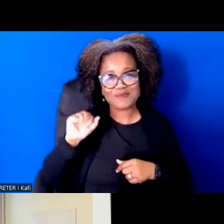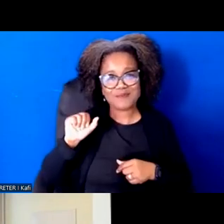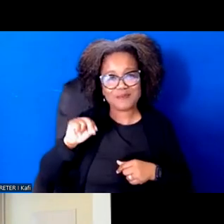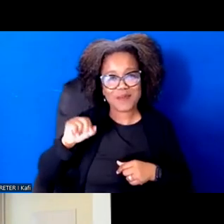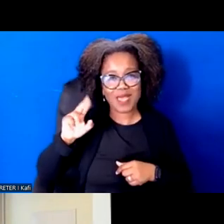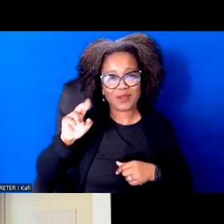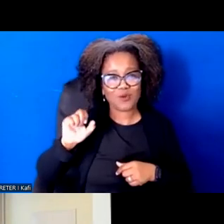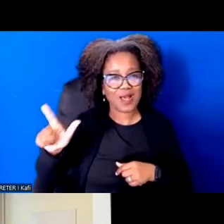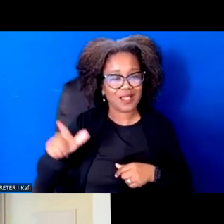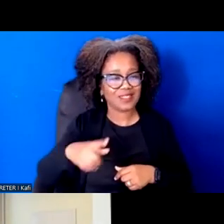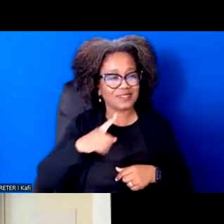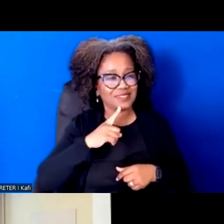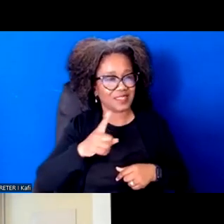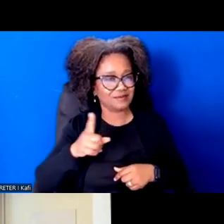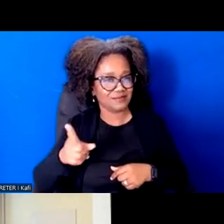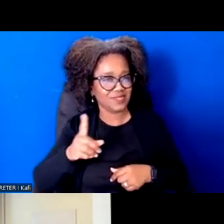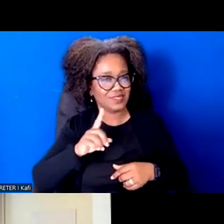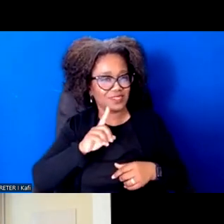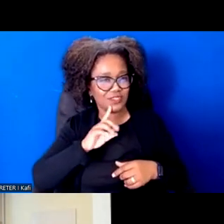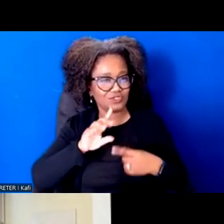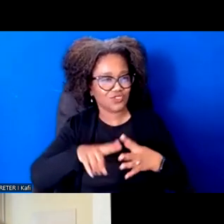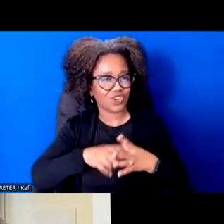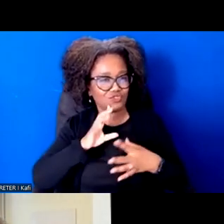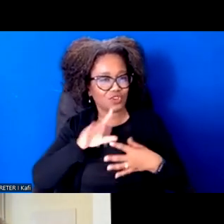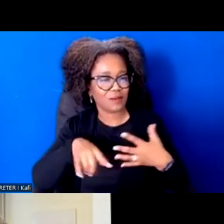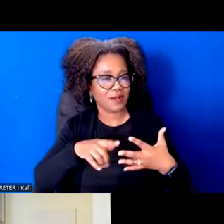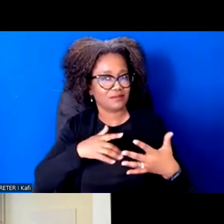And I think there's that there's a tendency to do that.